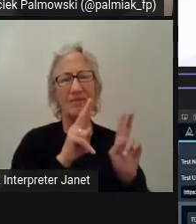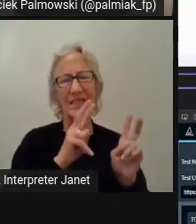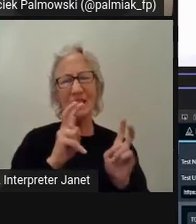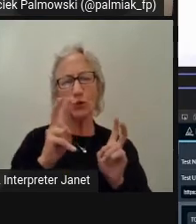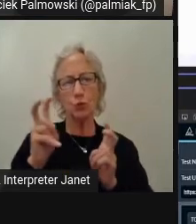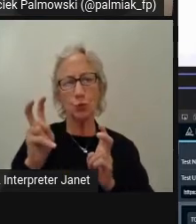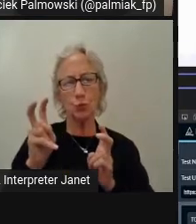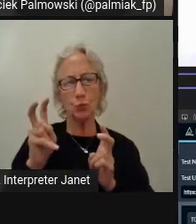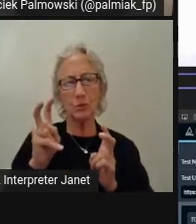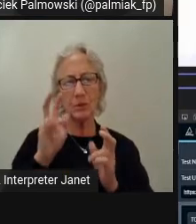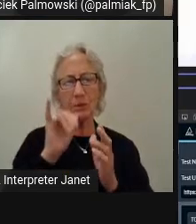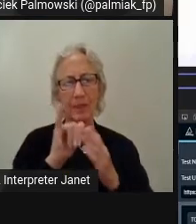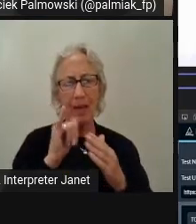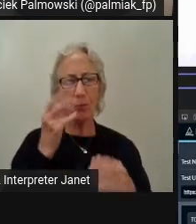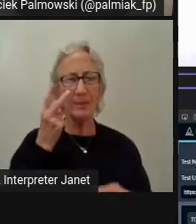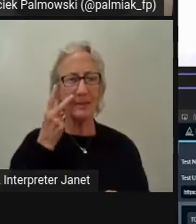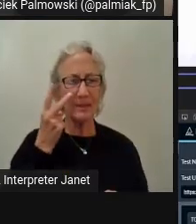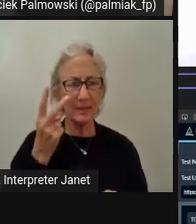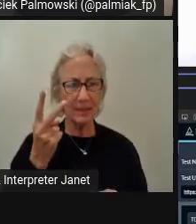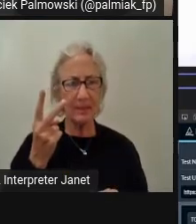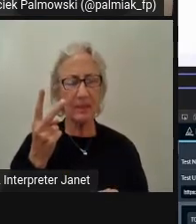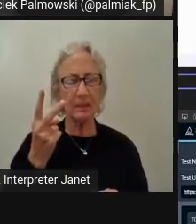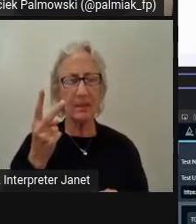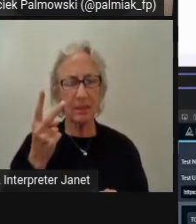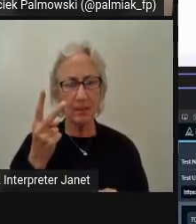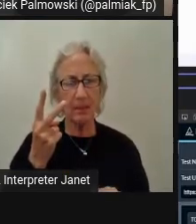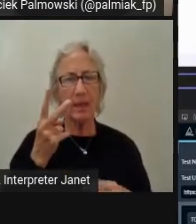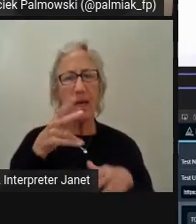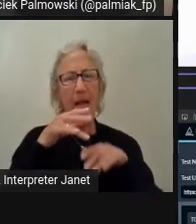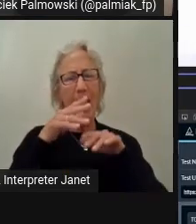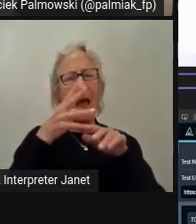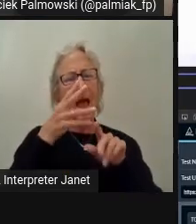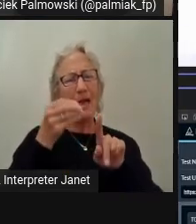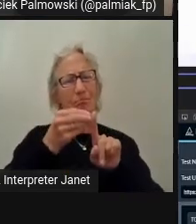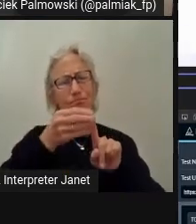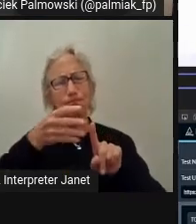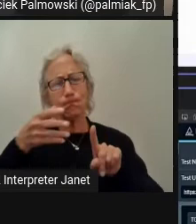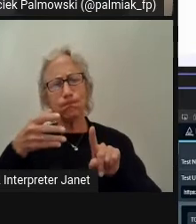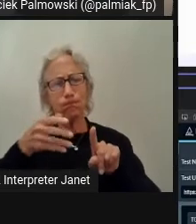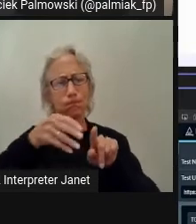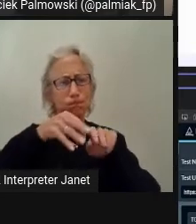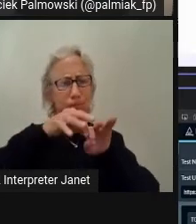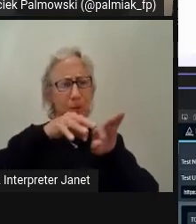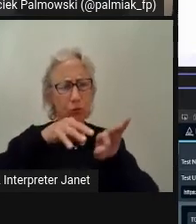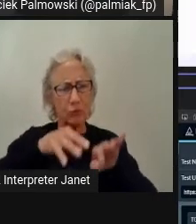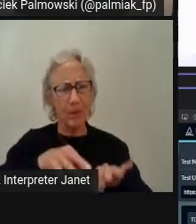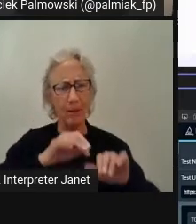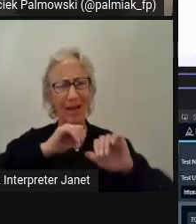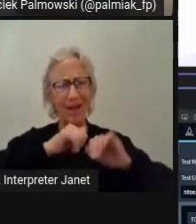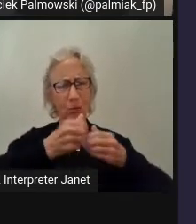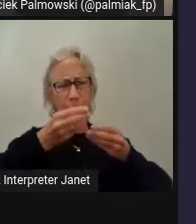we see their descriptions, where they are located, what to do to solve them. Beautiful.